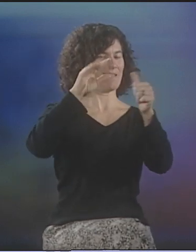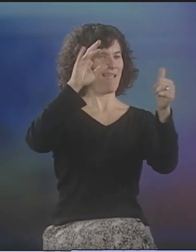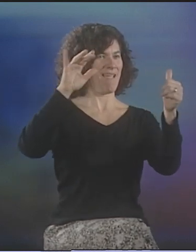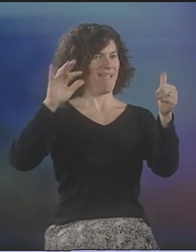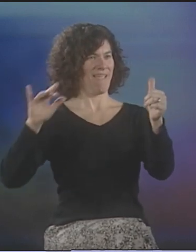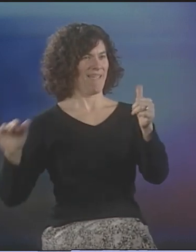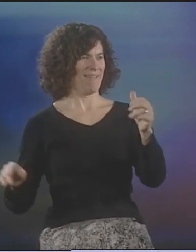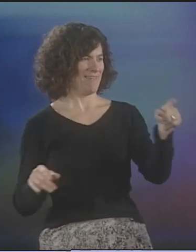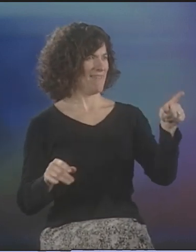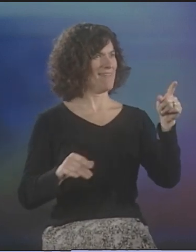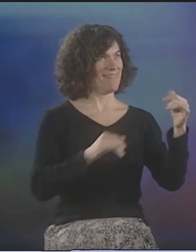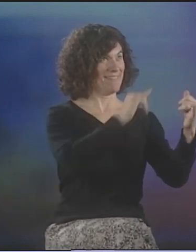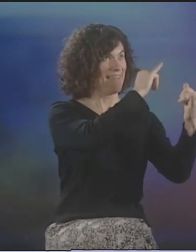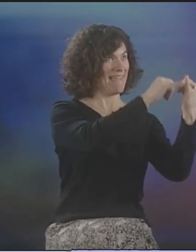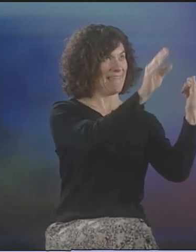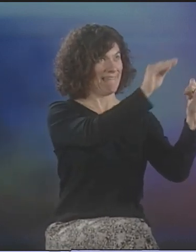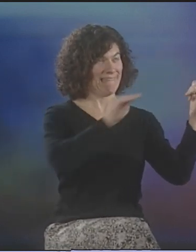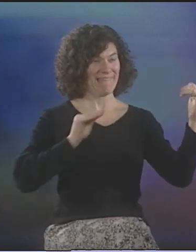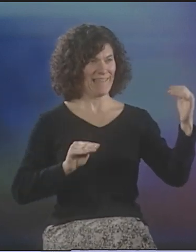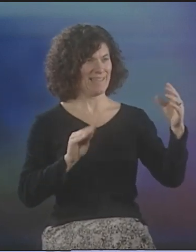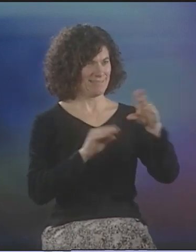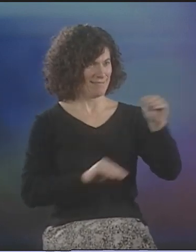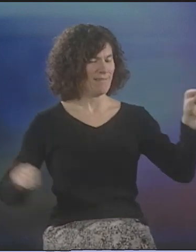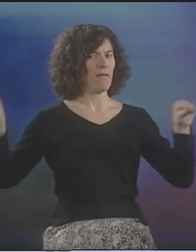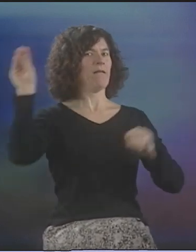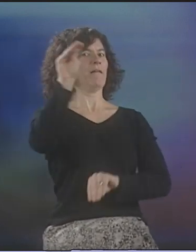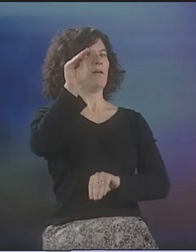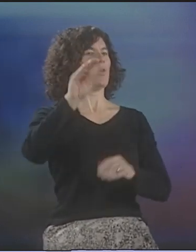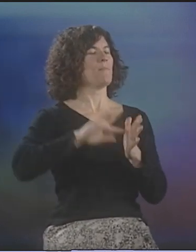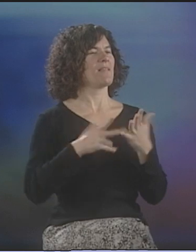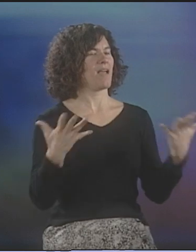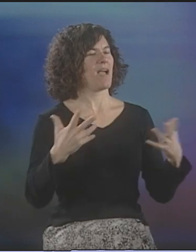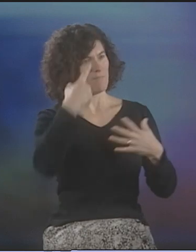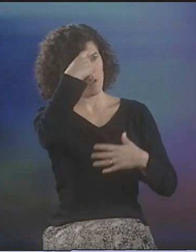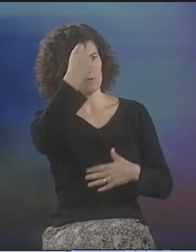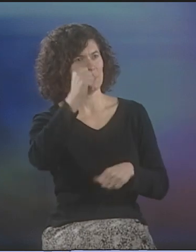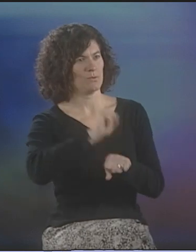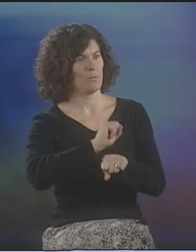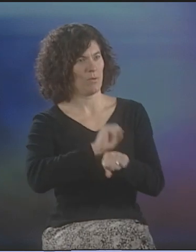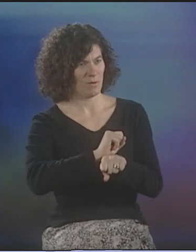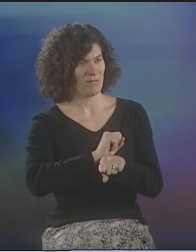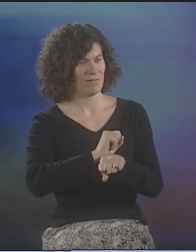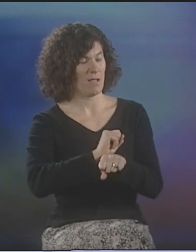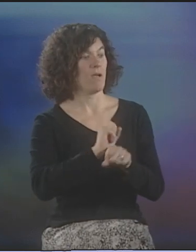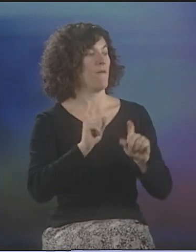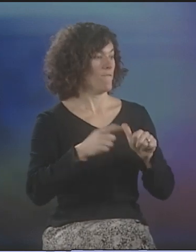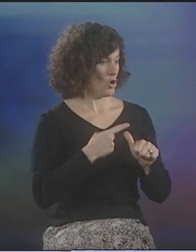AND TAKE THINGS THAT OCCURRED IN THE END IN THE WRITTEN FORM AND MOVE THEM UP TO THE BEGINNING, WHICH REQUIRED A LOT OF MEMORIZATION.